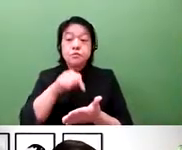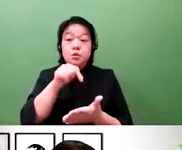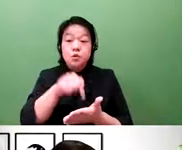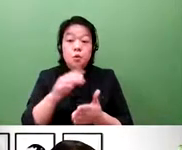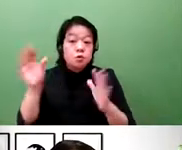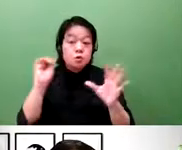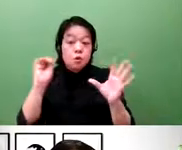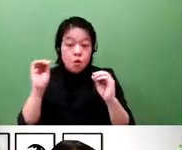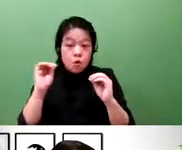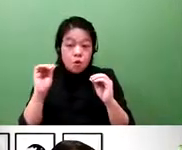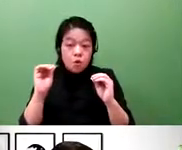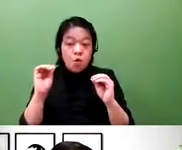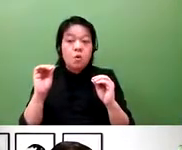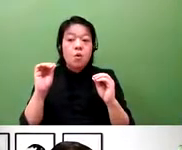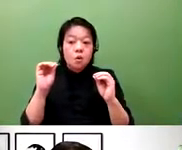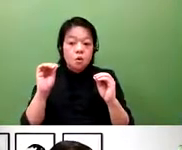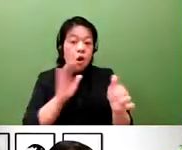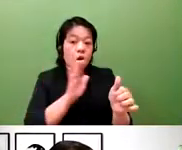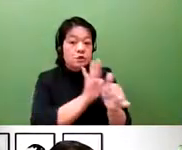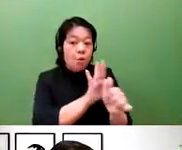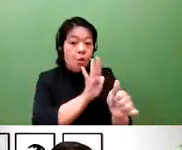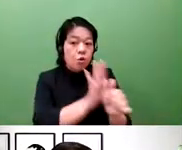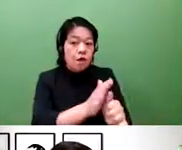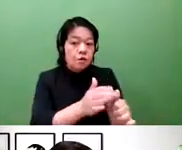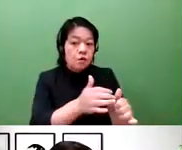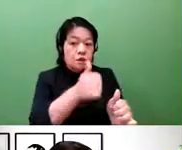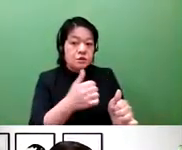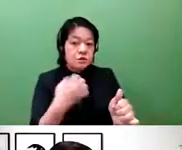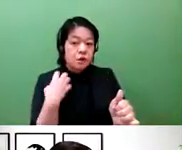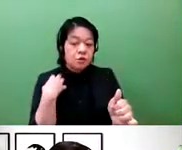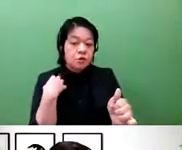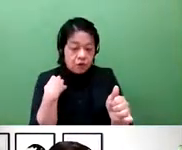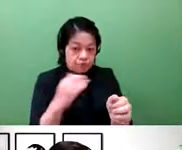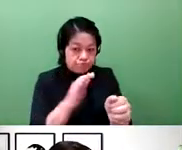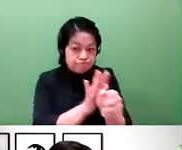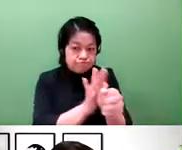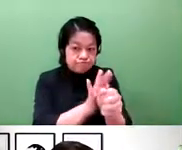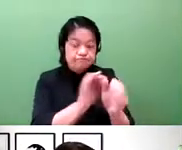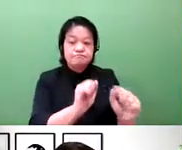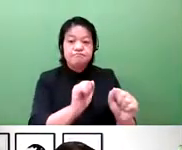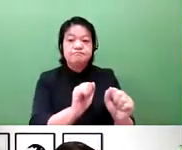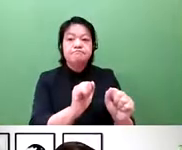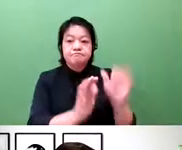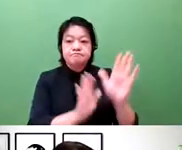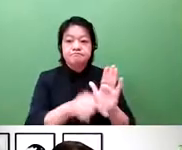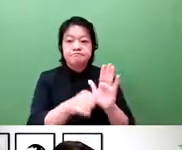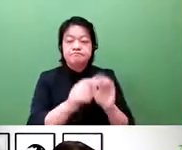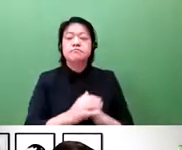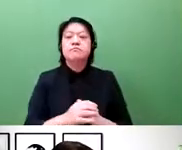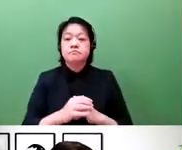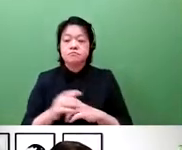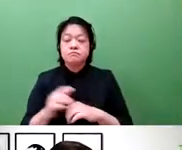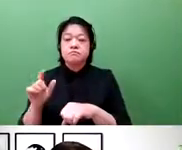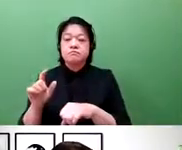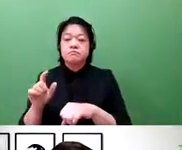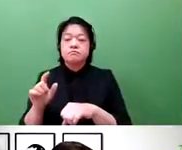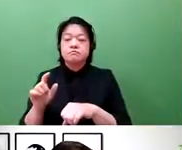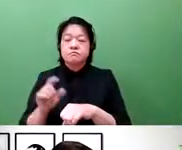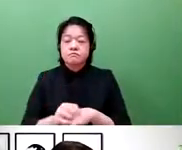is access to information. And the information will be made available by the so-called supporters under the program.